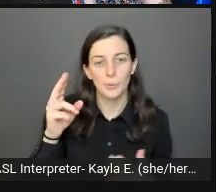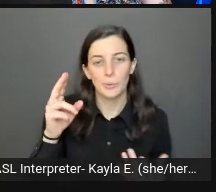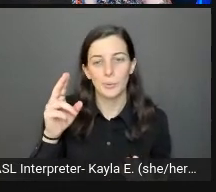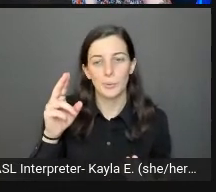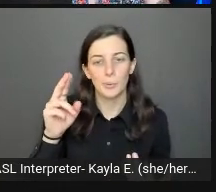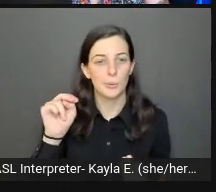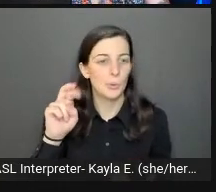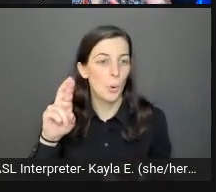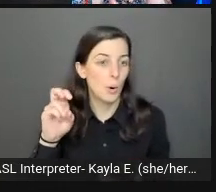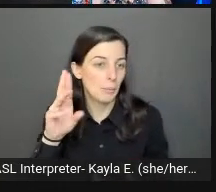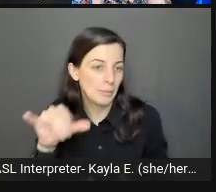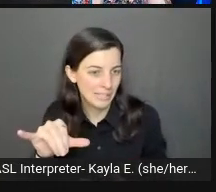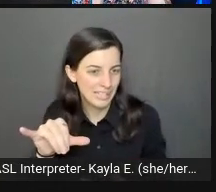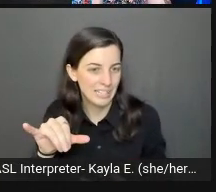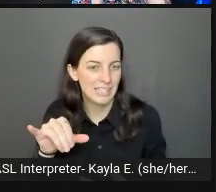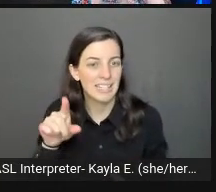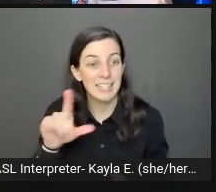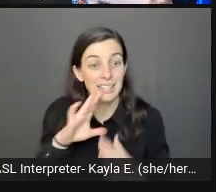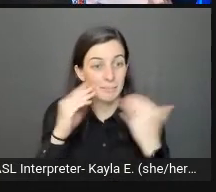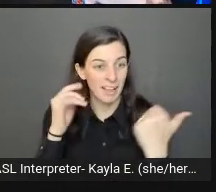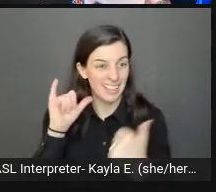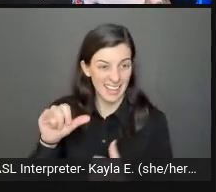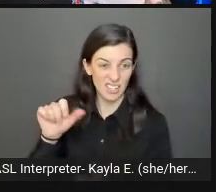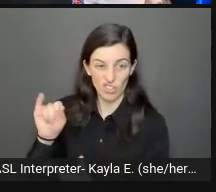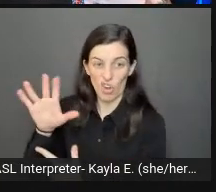For the image description, I would go into more detail